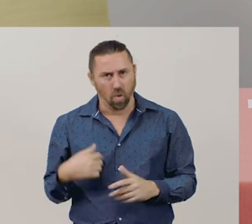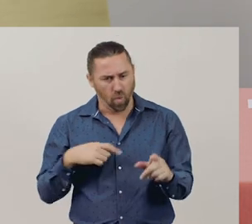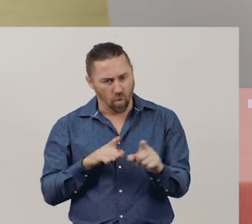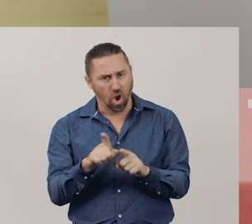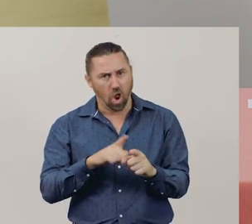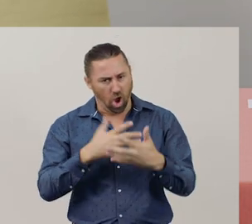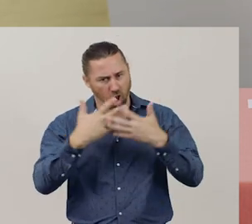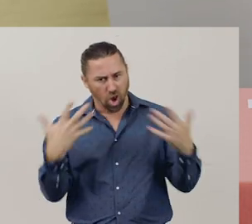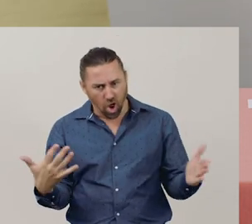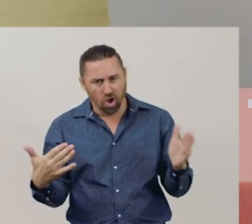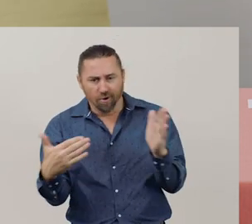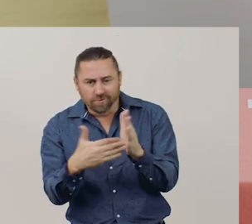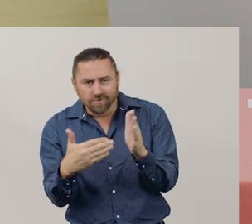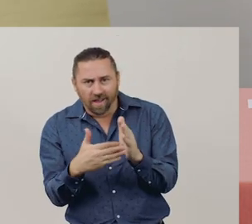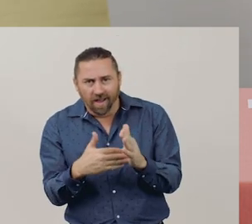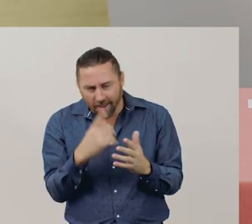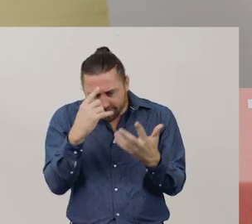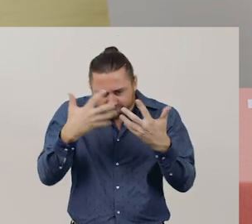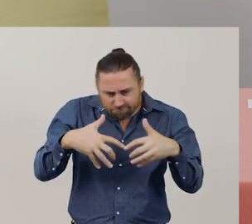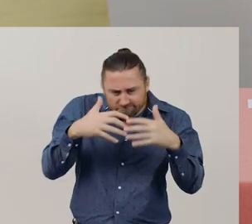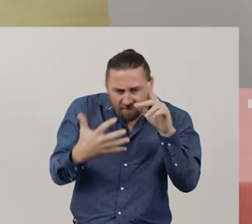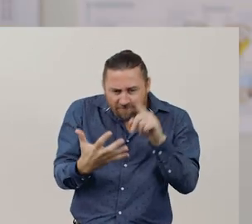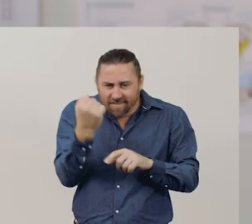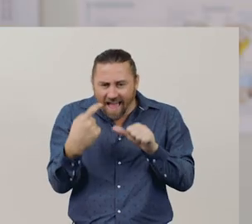and ways you can solve subtraction problems today.